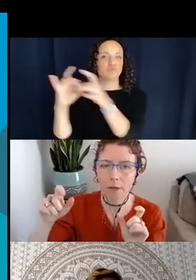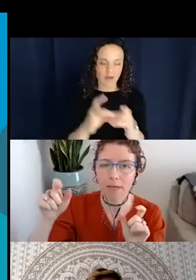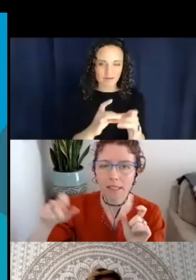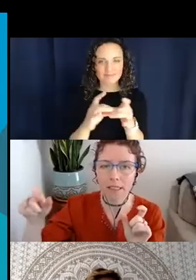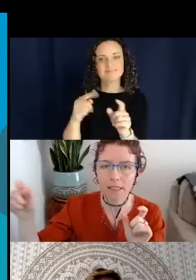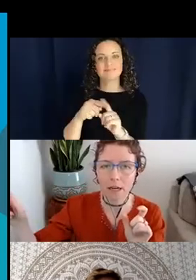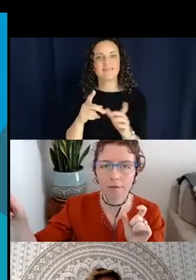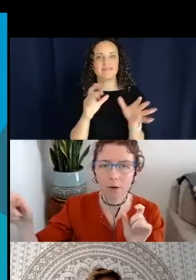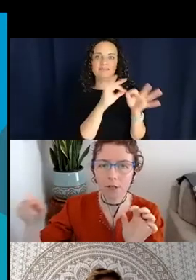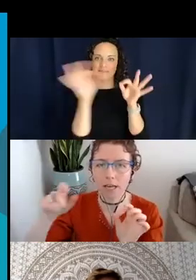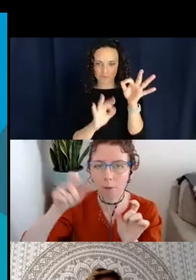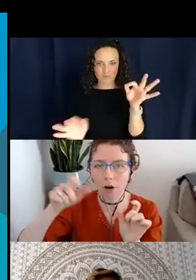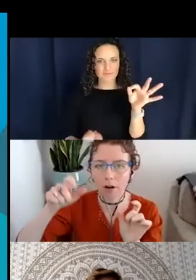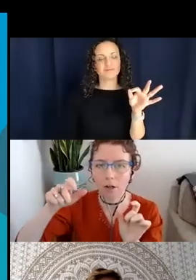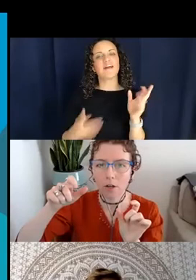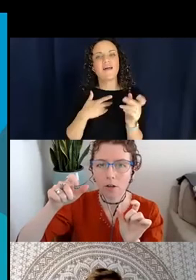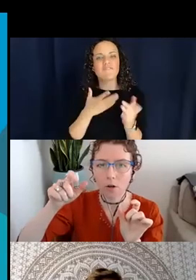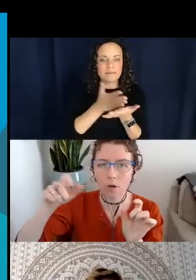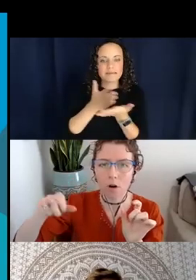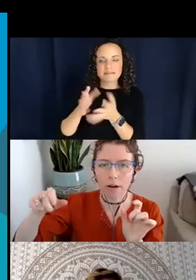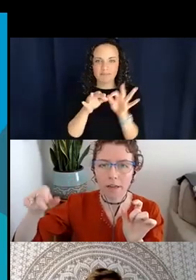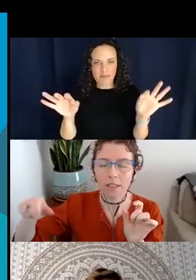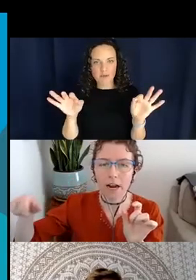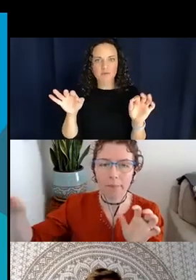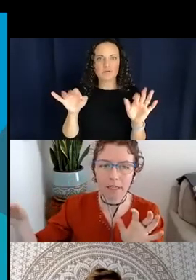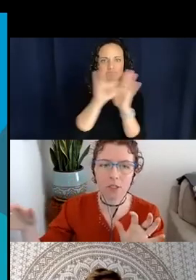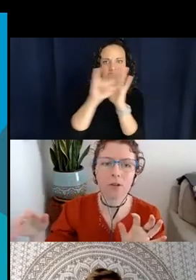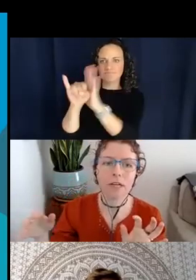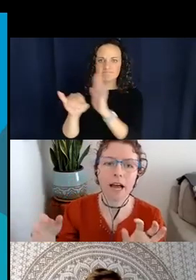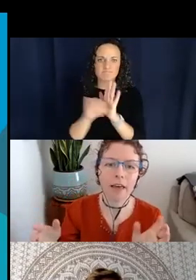pieces of language that mark who and what things are happening to. And then the other